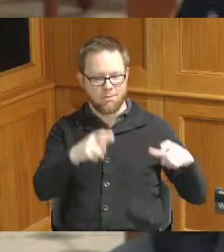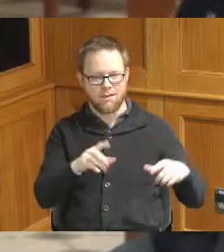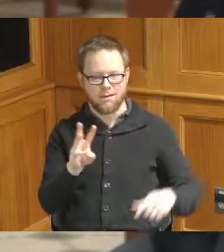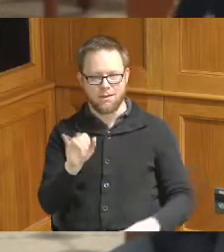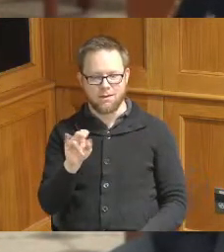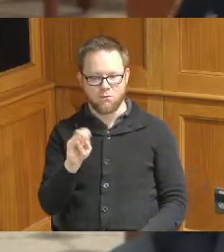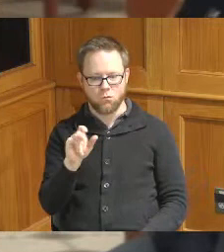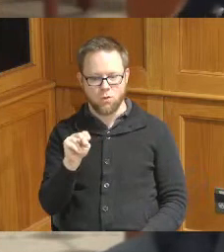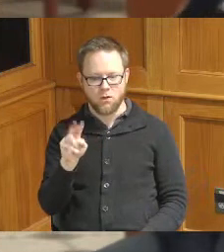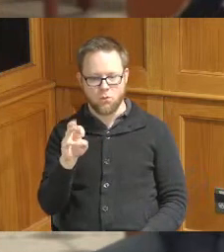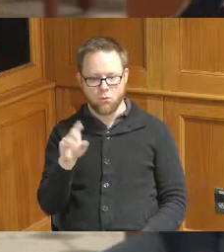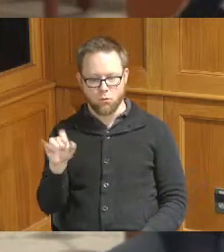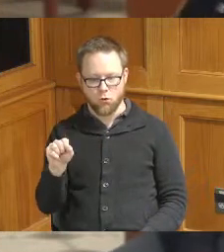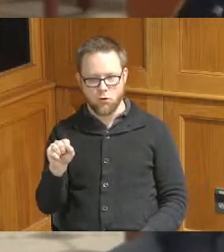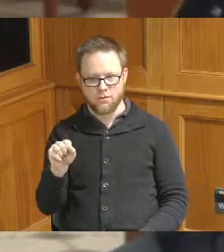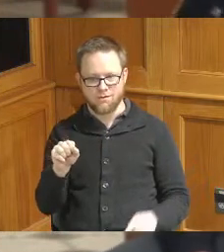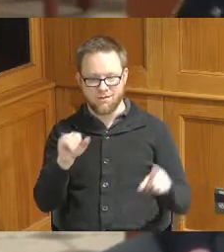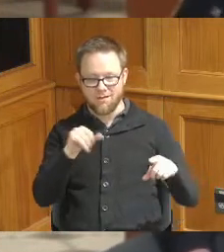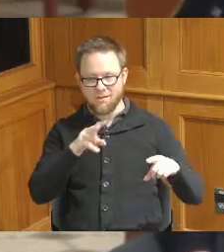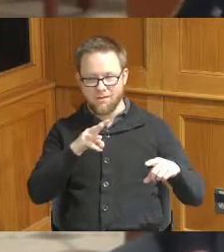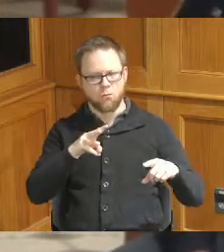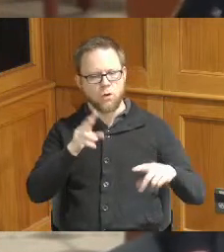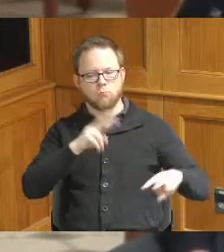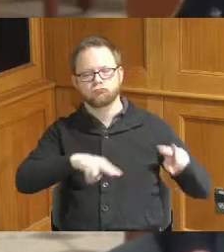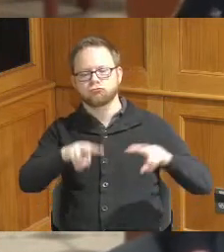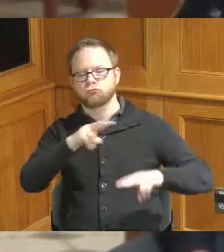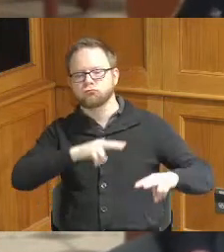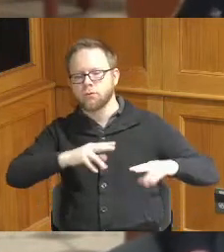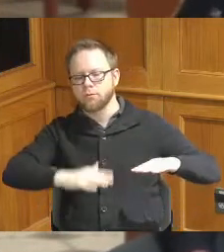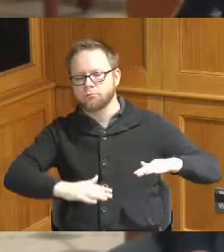flow level or the the levels in that Lake are monitored and managed by the Army Corps and we